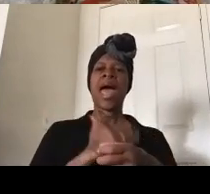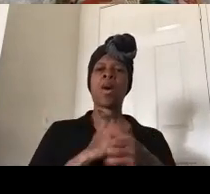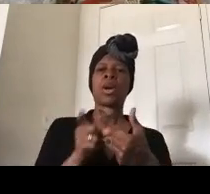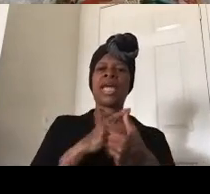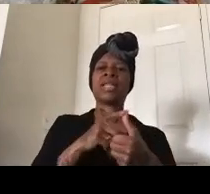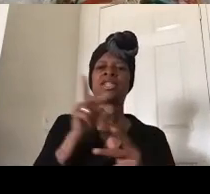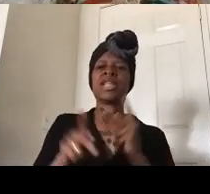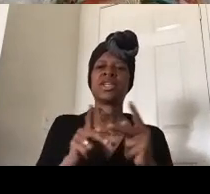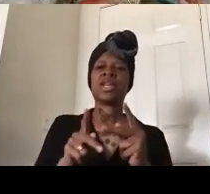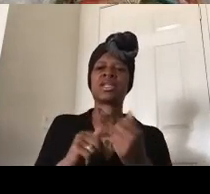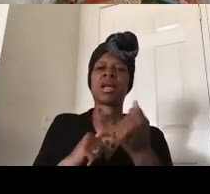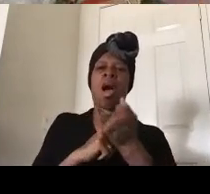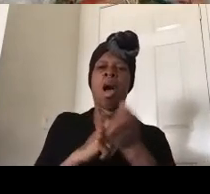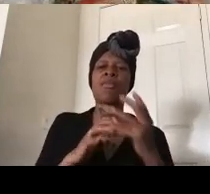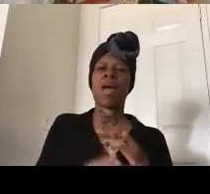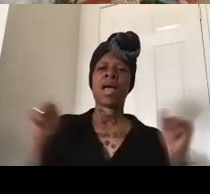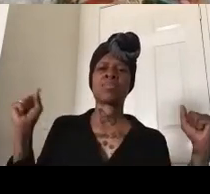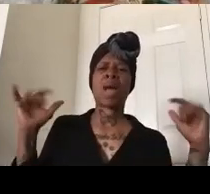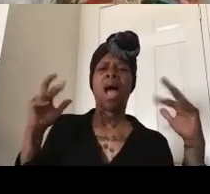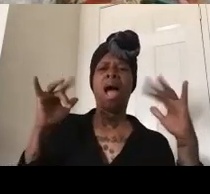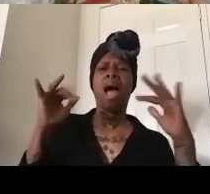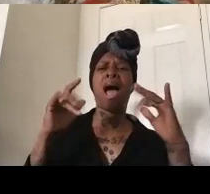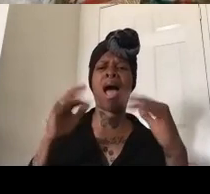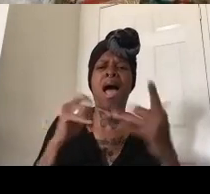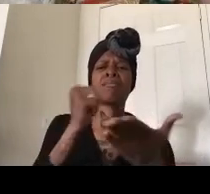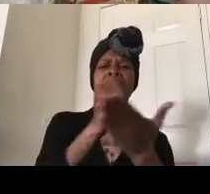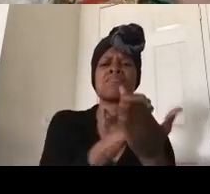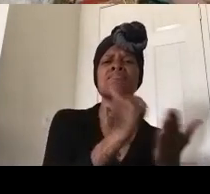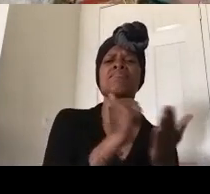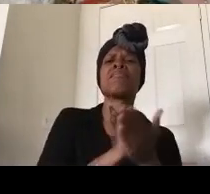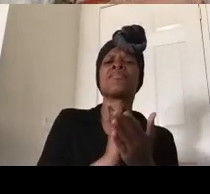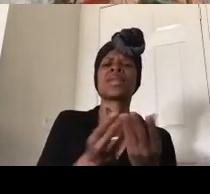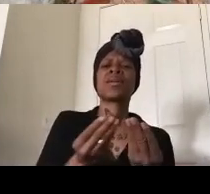space who bet us and did a cleansing for us